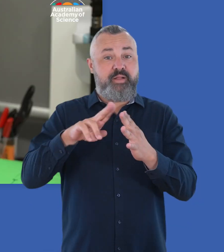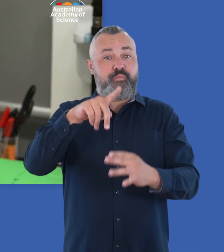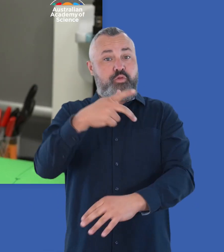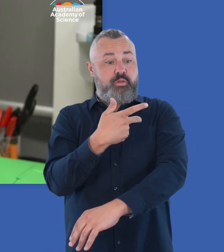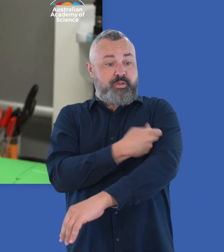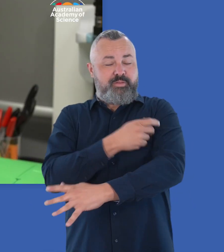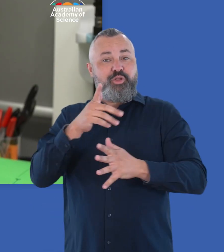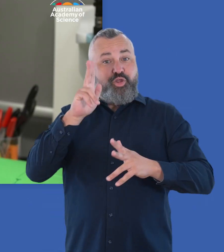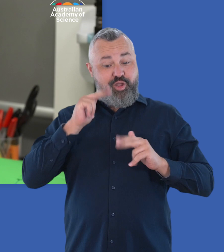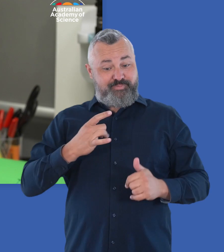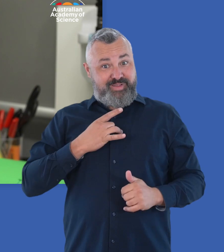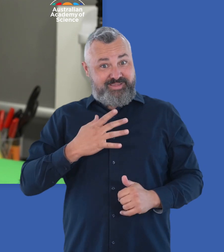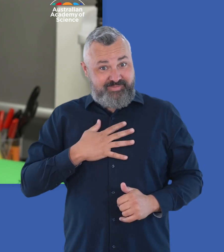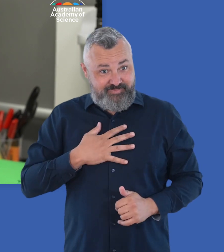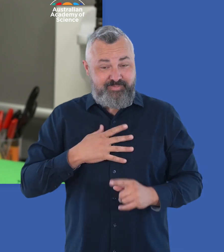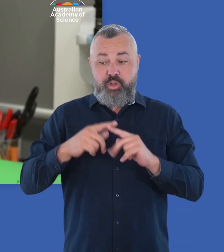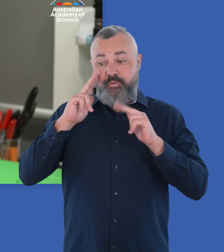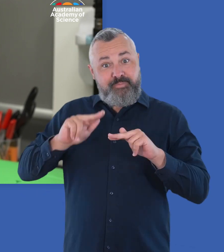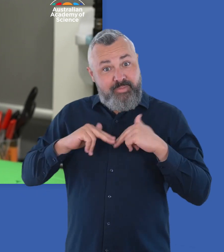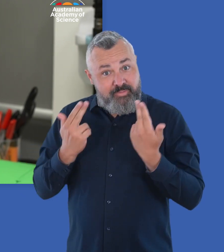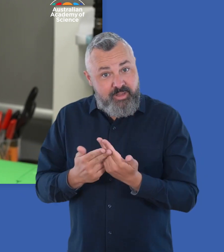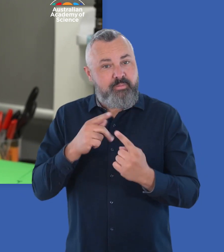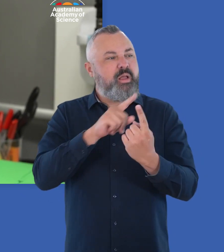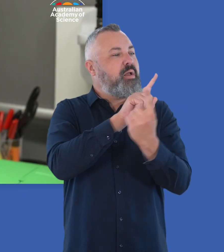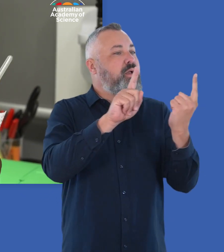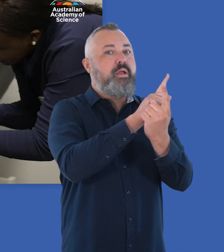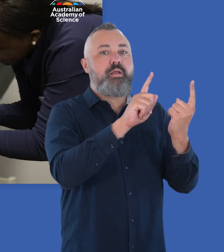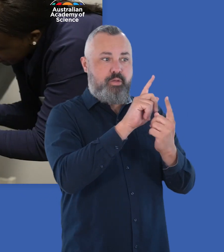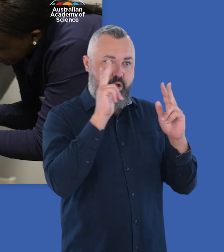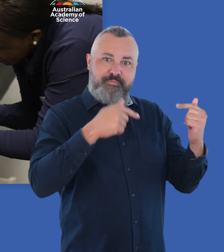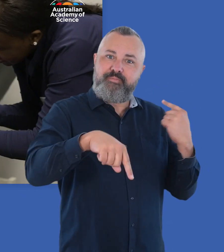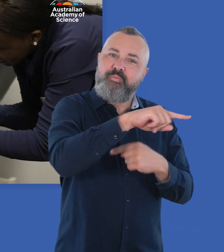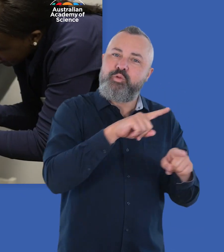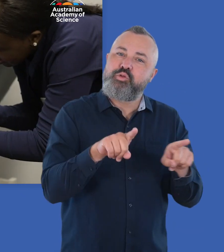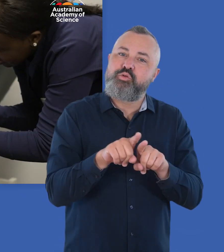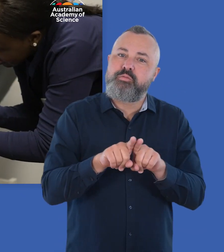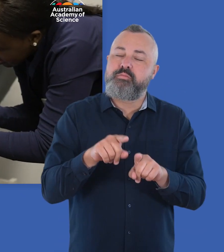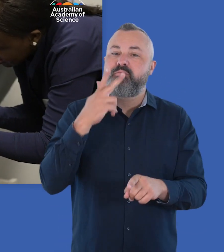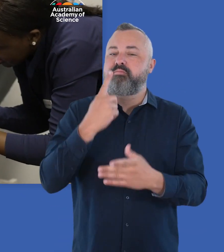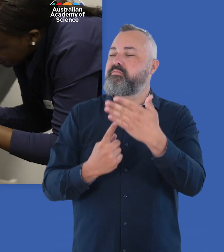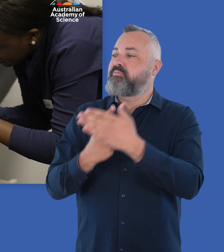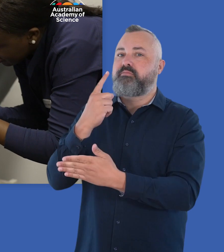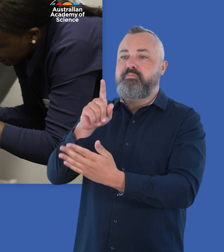If you get vaccinated, you’re not only protecting yourself and your family, but everyone you come into contact with.